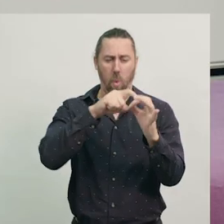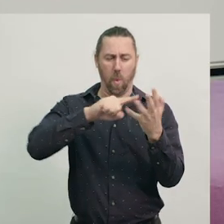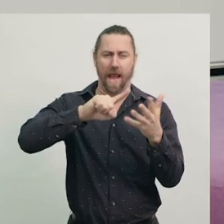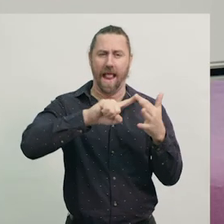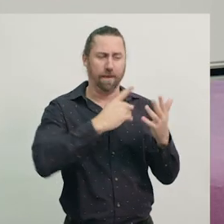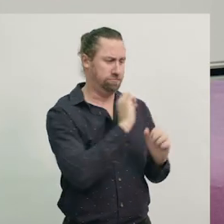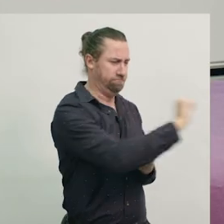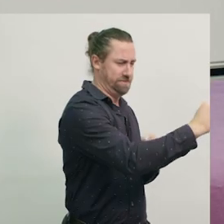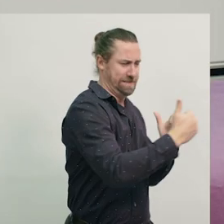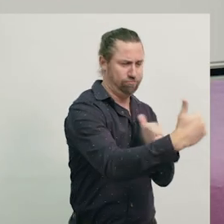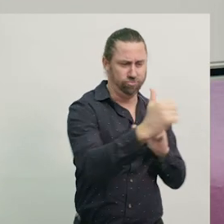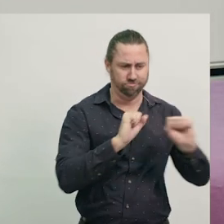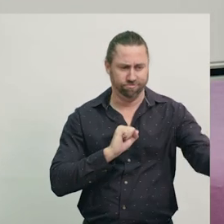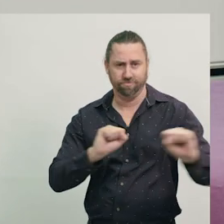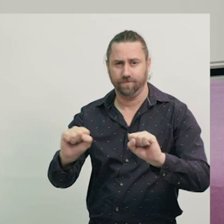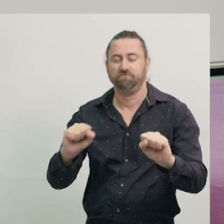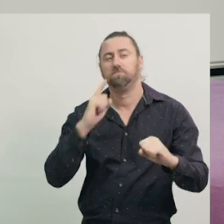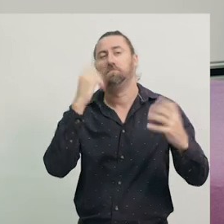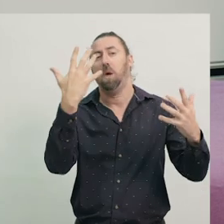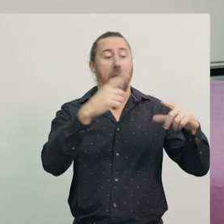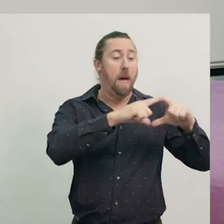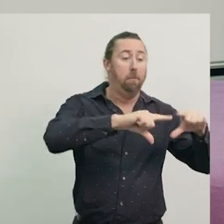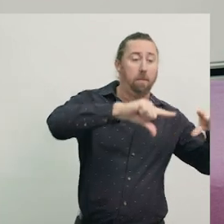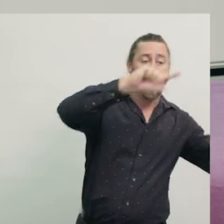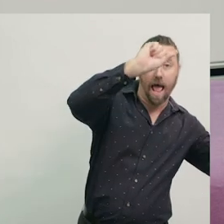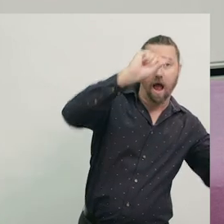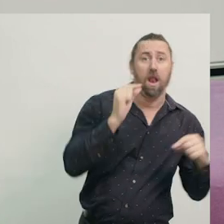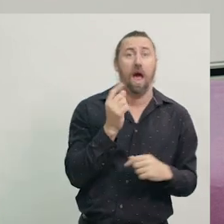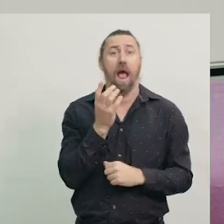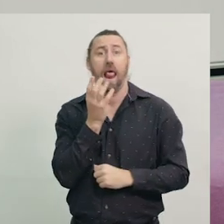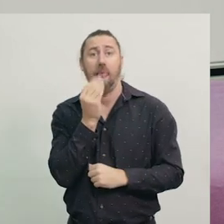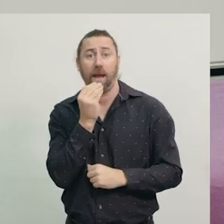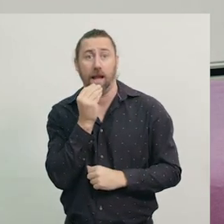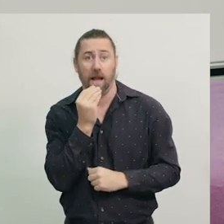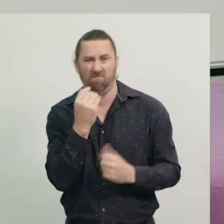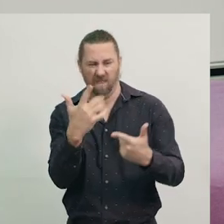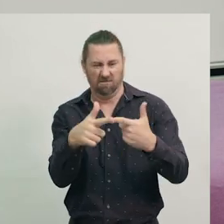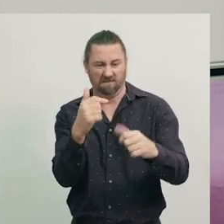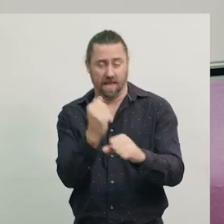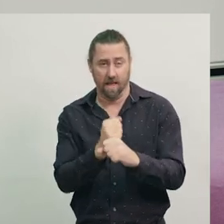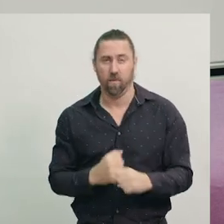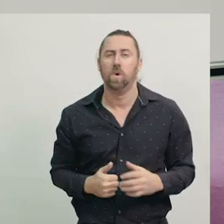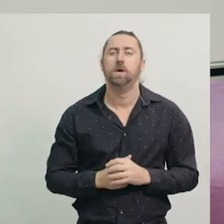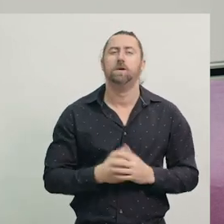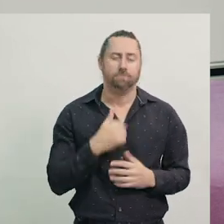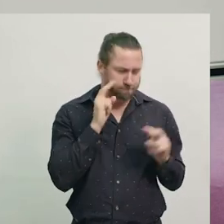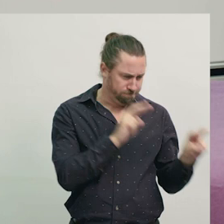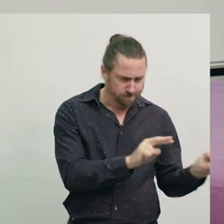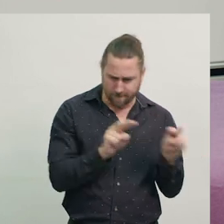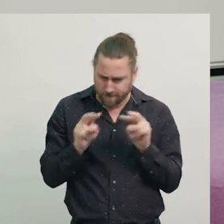Let's use bananas and lemons, as an example. We'll start by identifying the features of each thing.